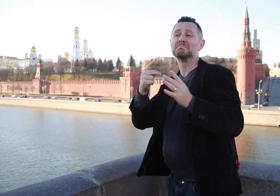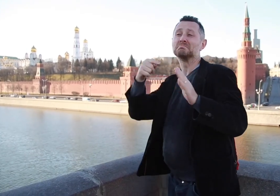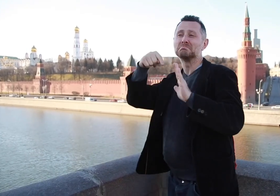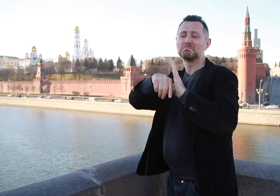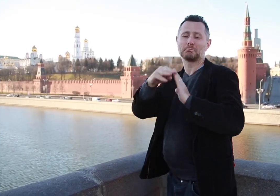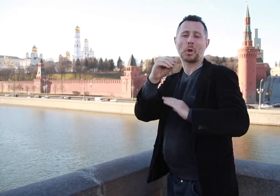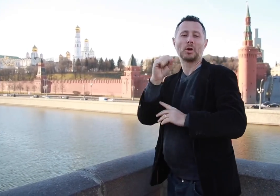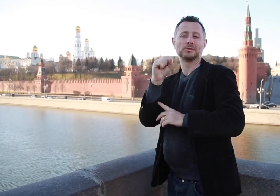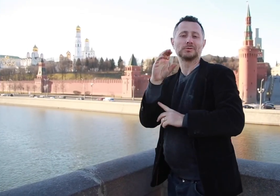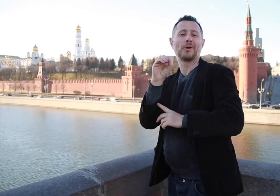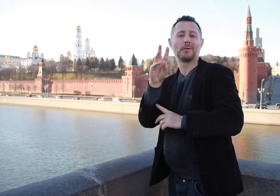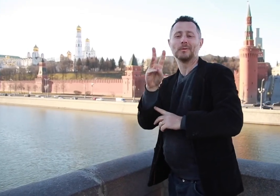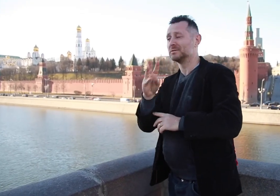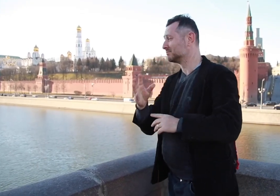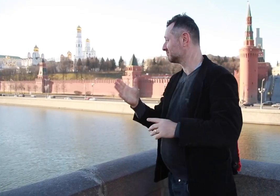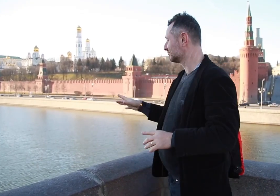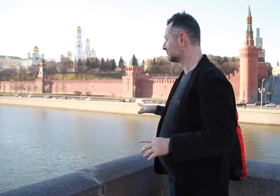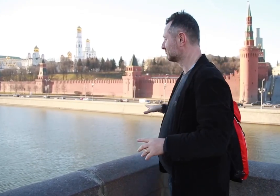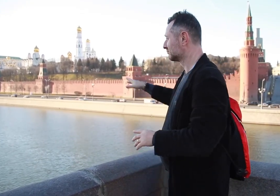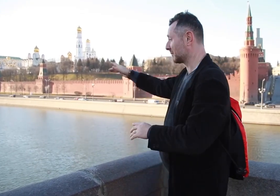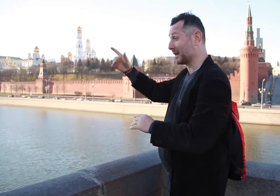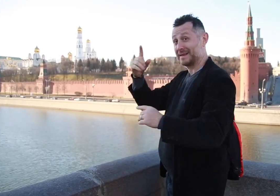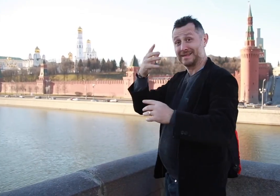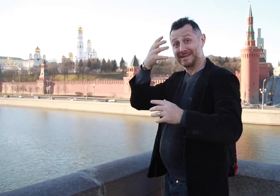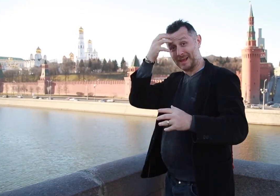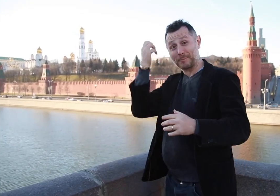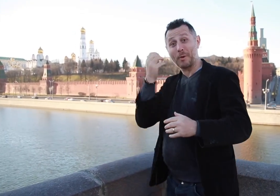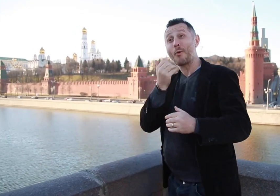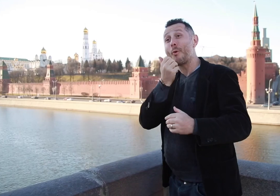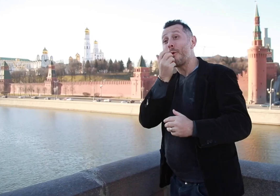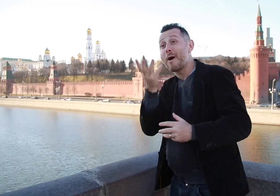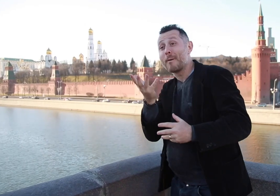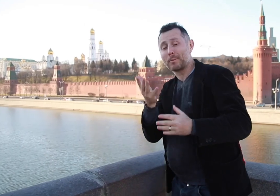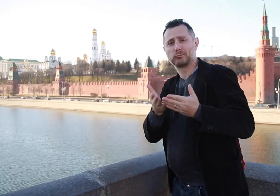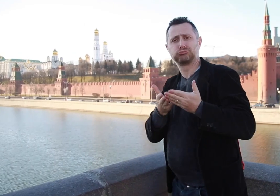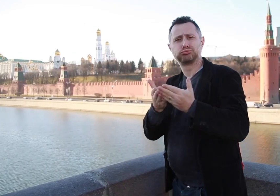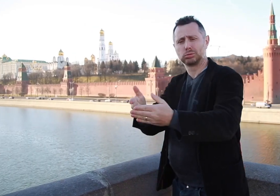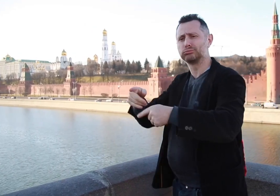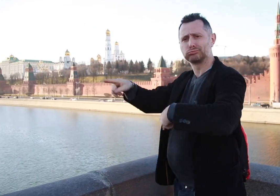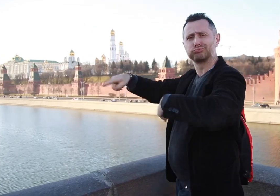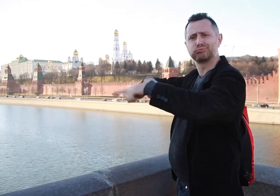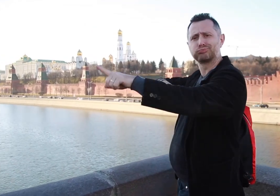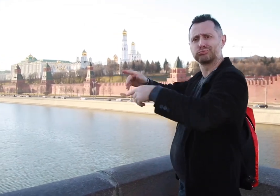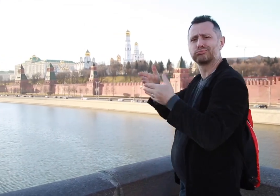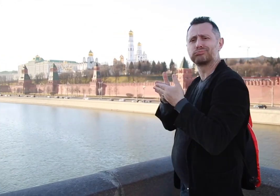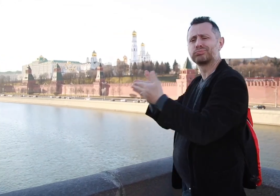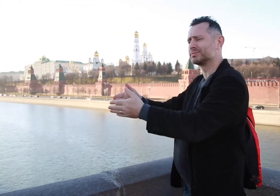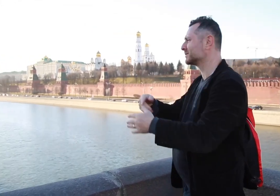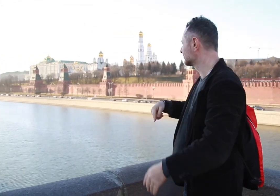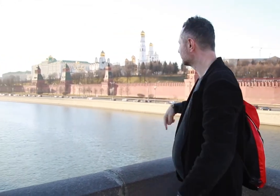Moscow—and in the summer, when it is warm,